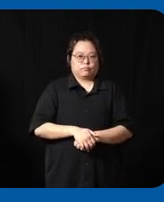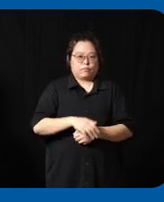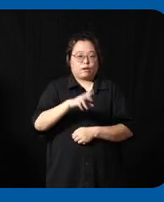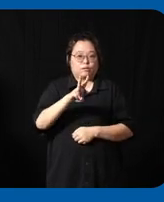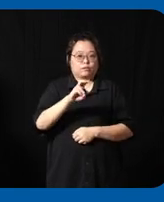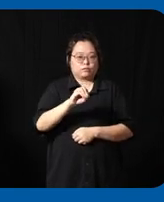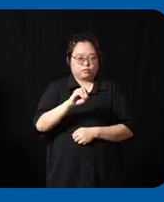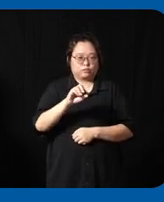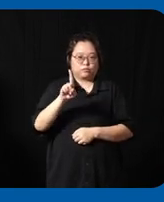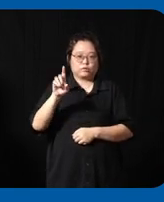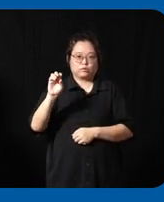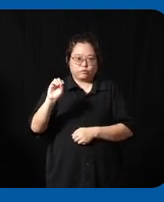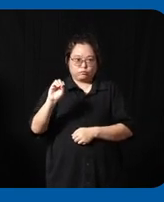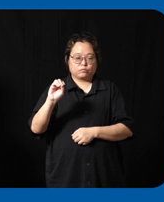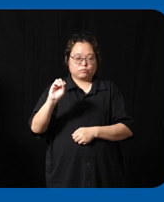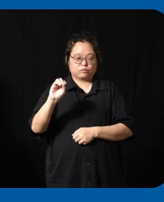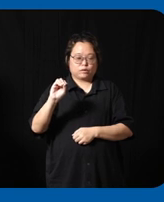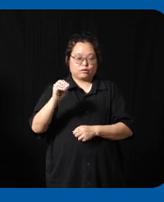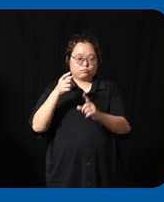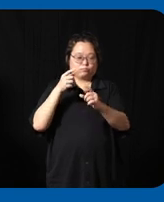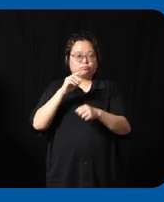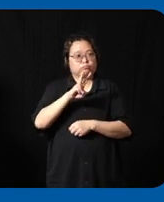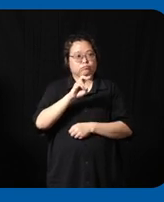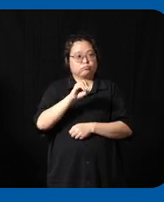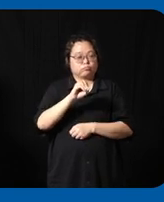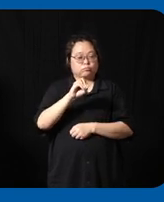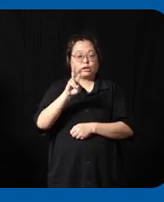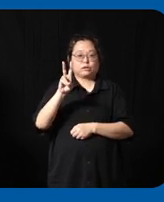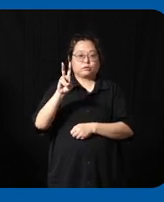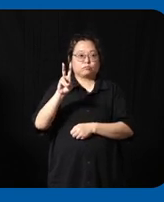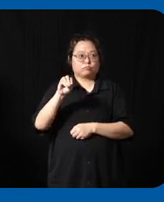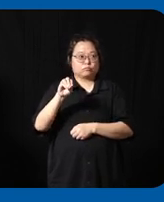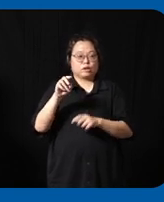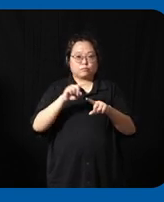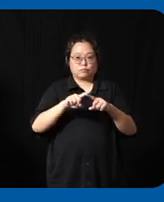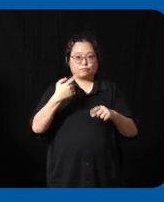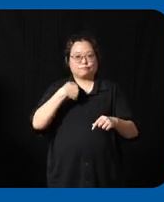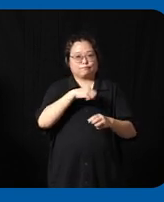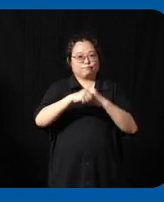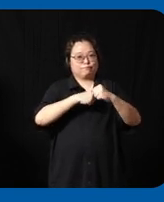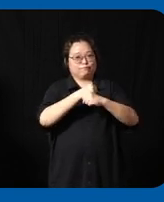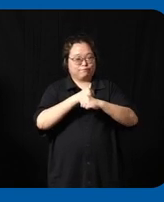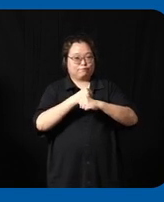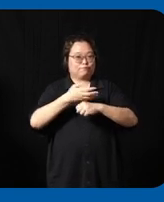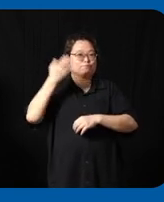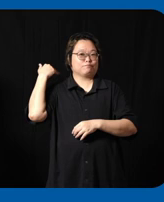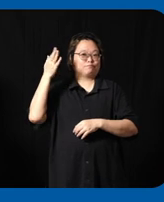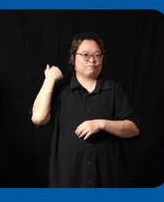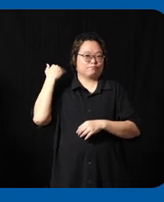2020 and we actually achieved it a year earlier so uh you know a lot of work and conviction went